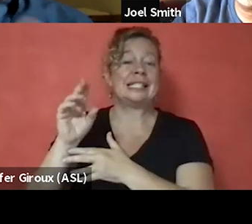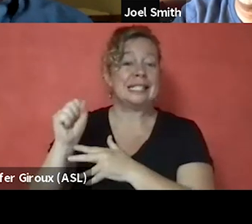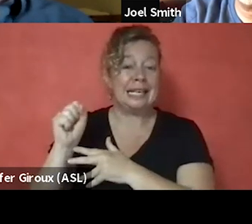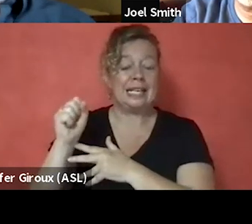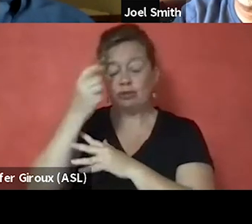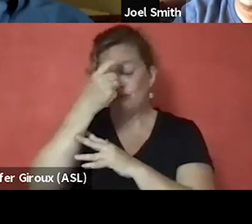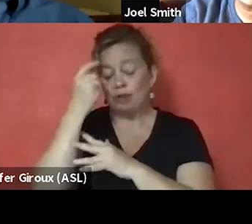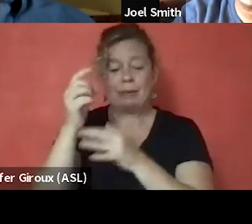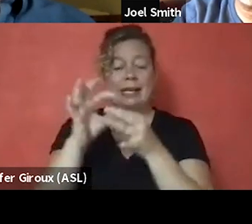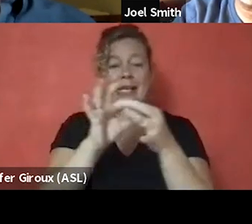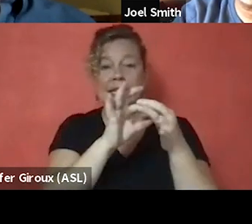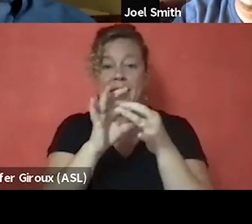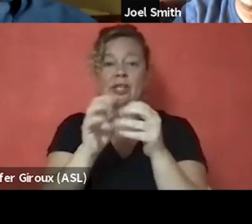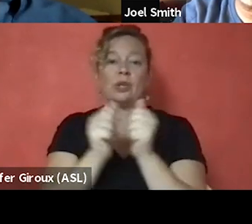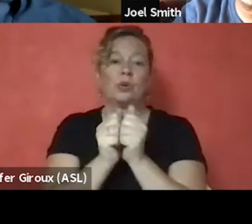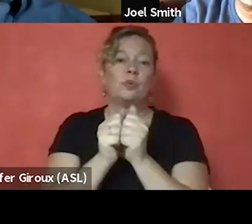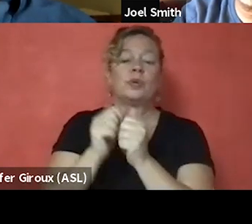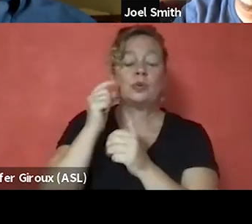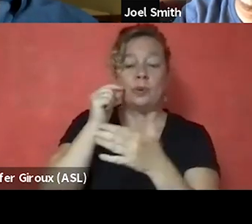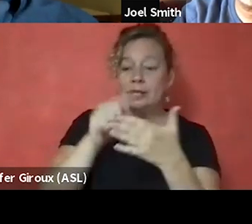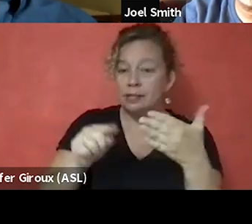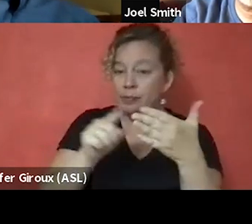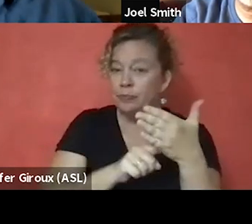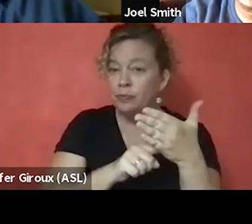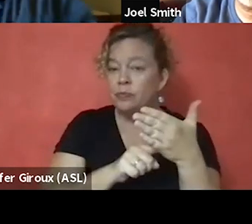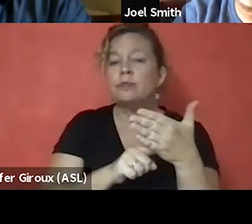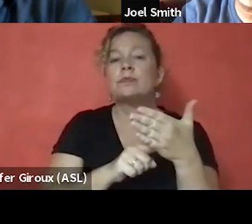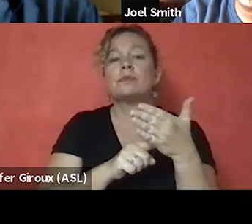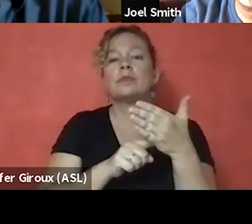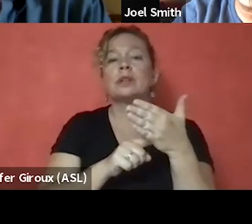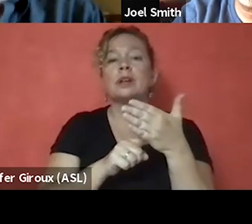and just the ongoing pounding, if you will,